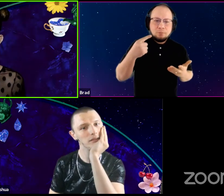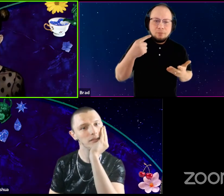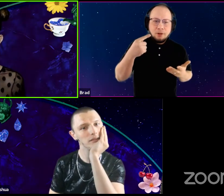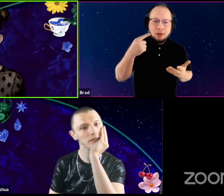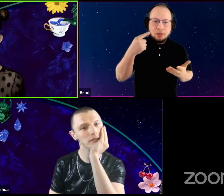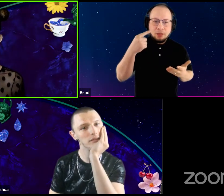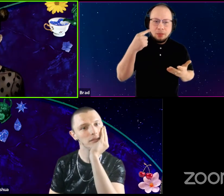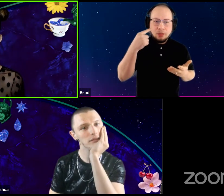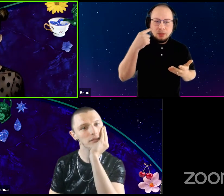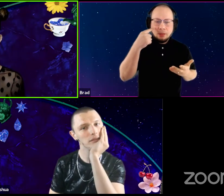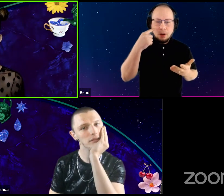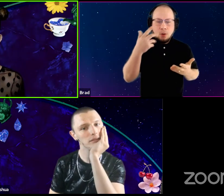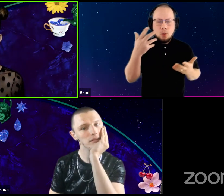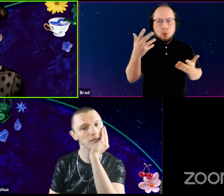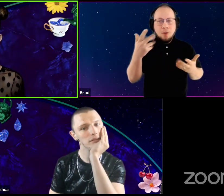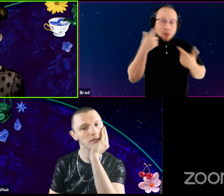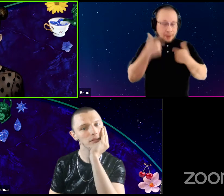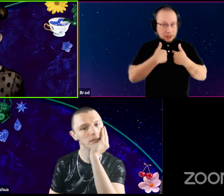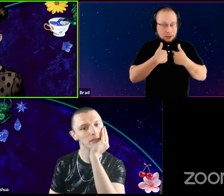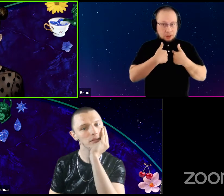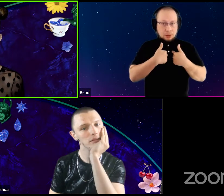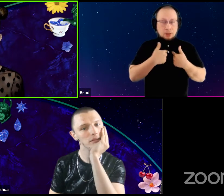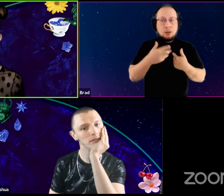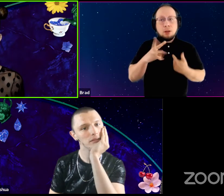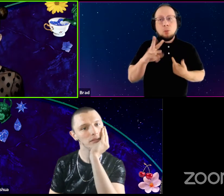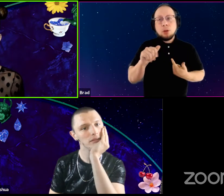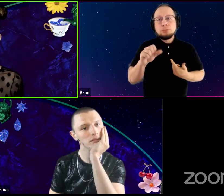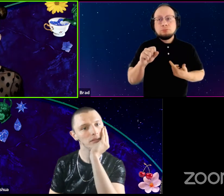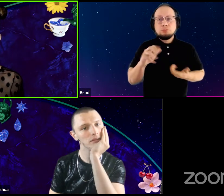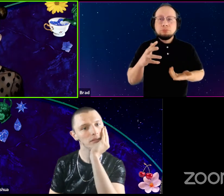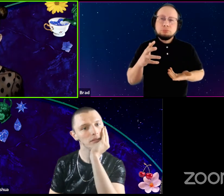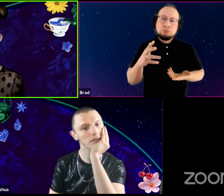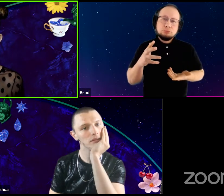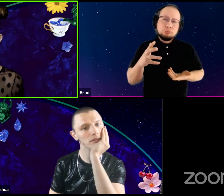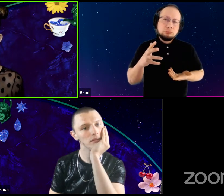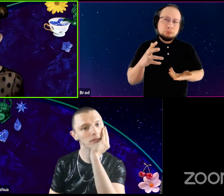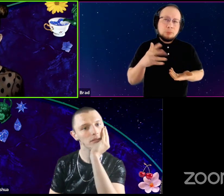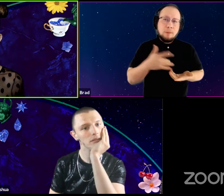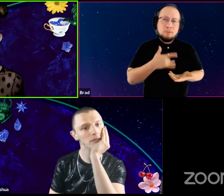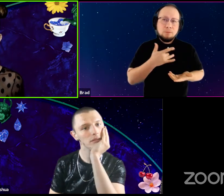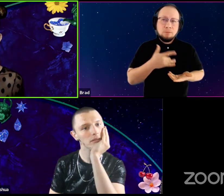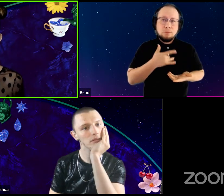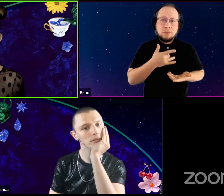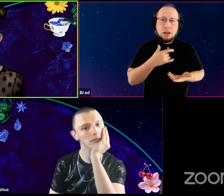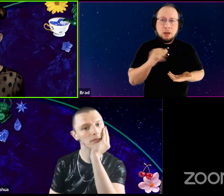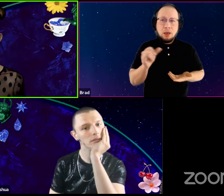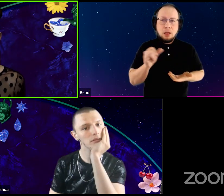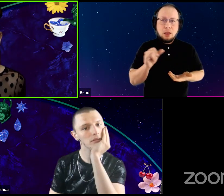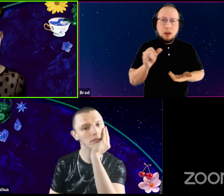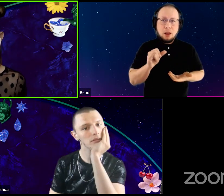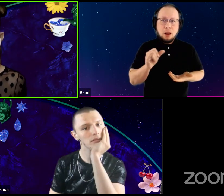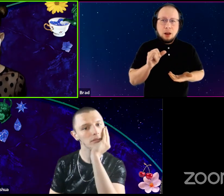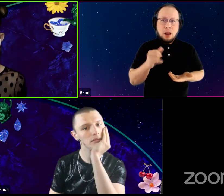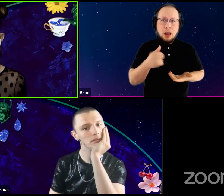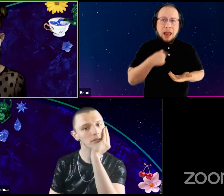what it was for me was, feeling like I had to do a good job,